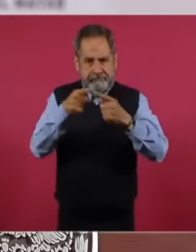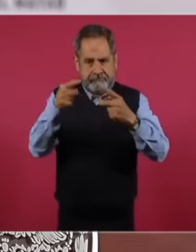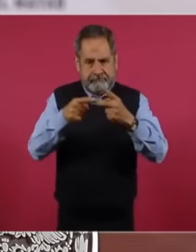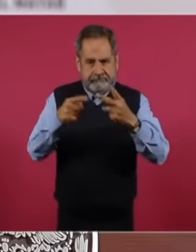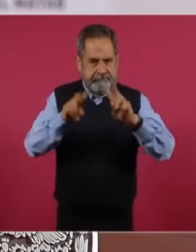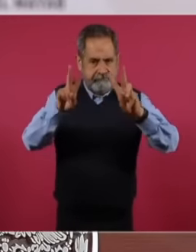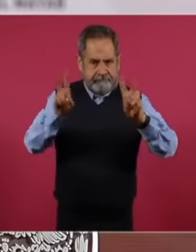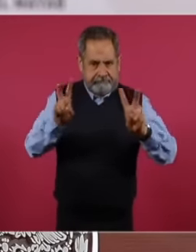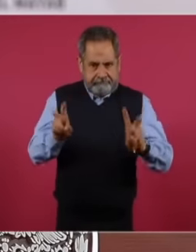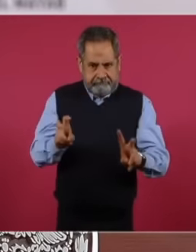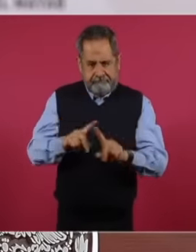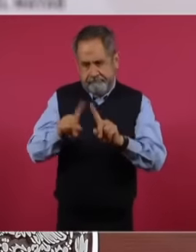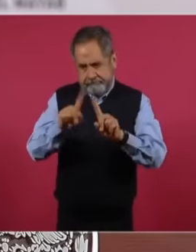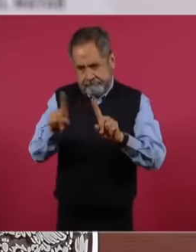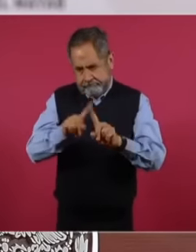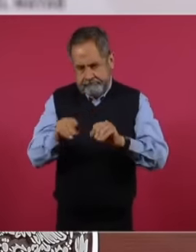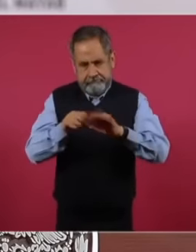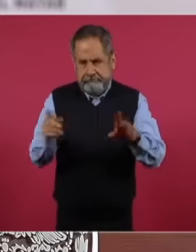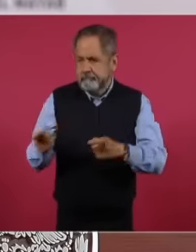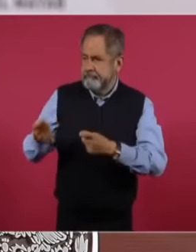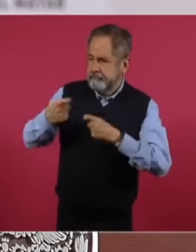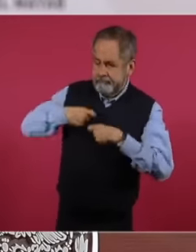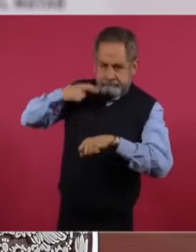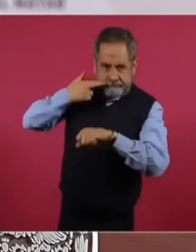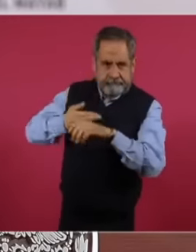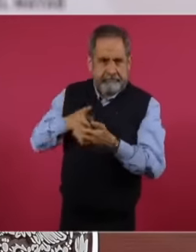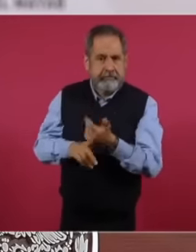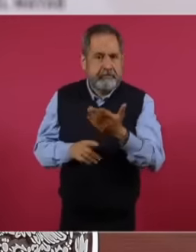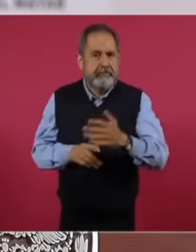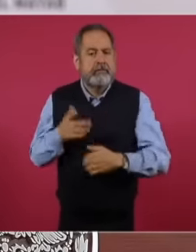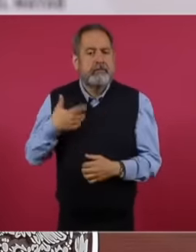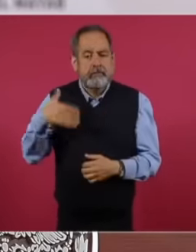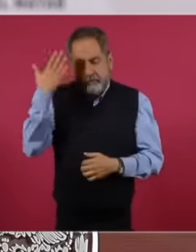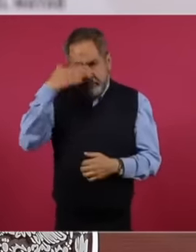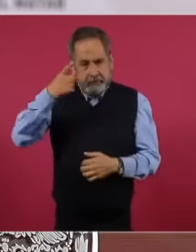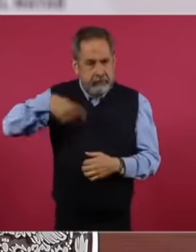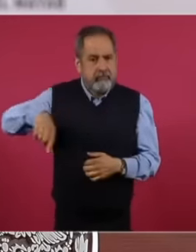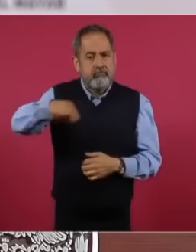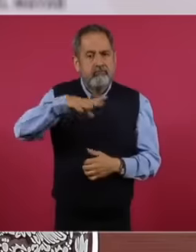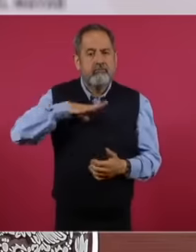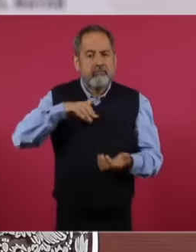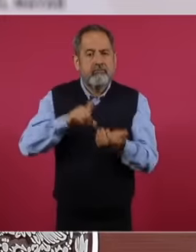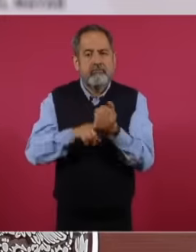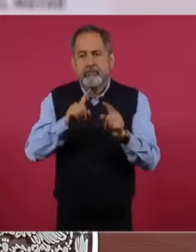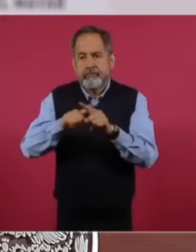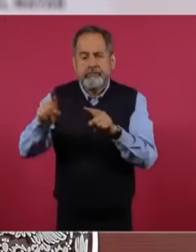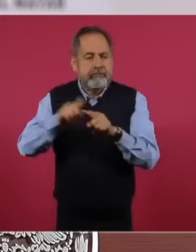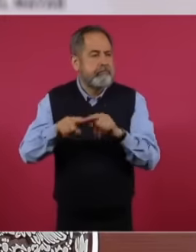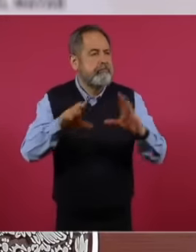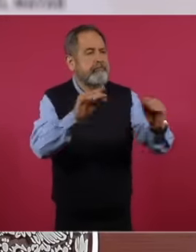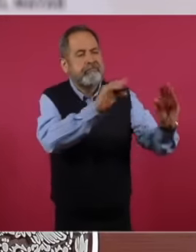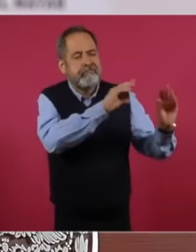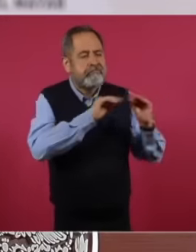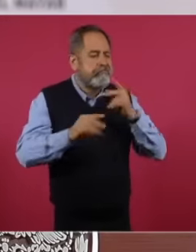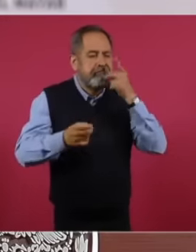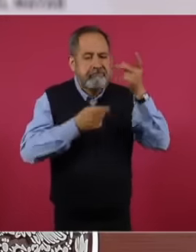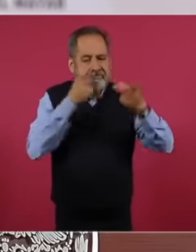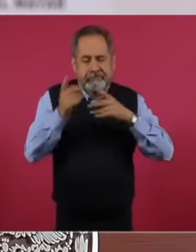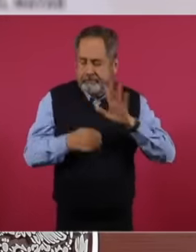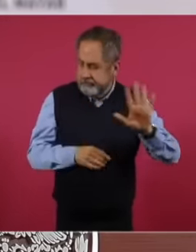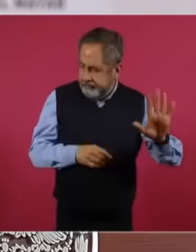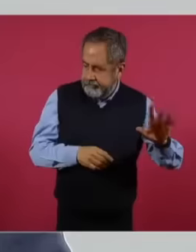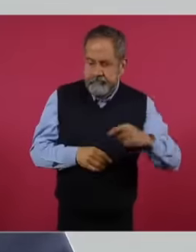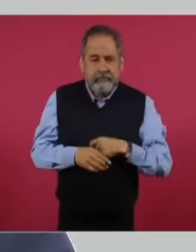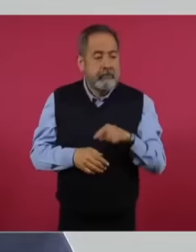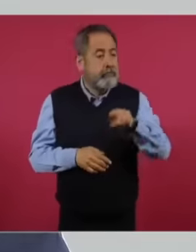that I have been given, we know that there are several voices that from our reading seek to pressure